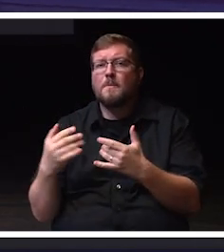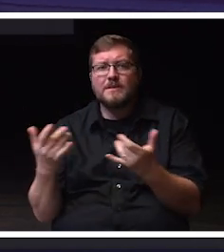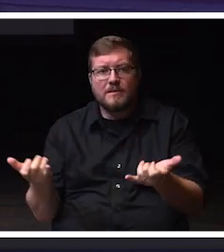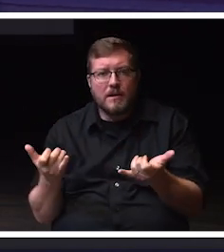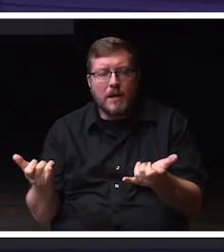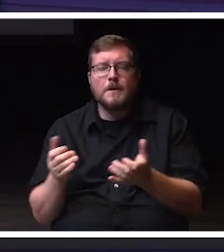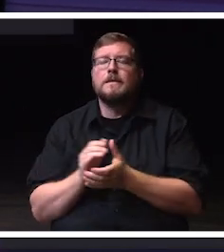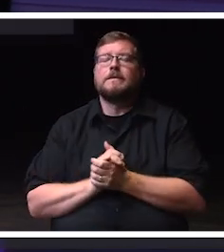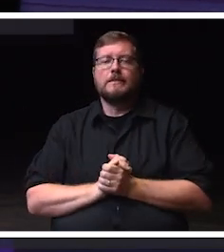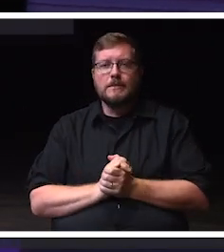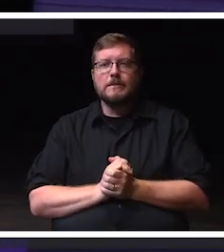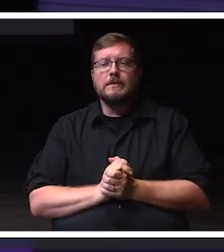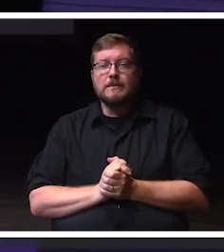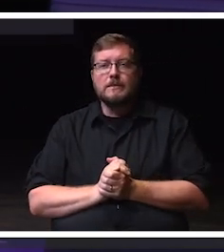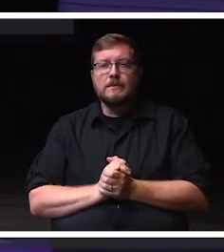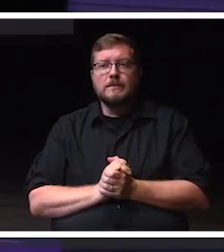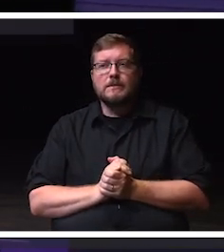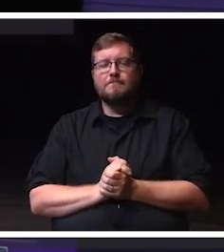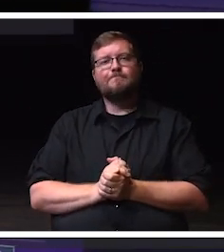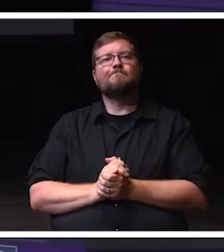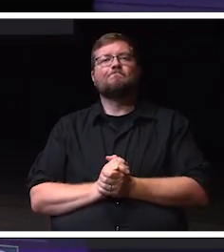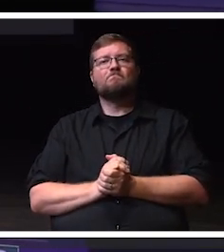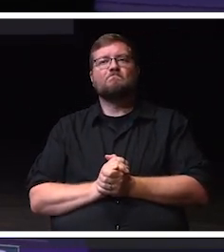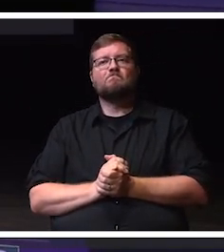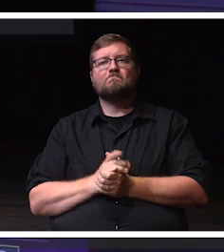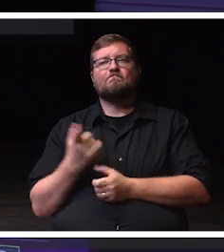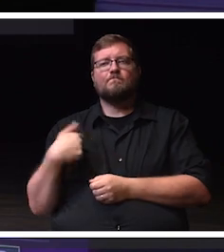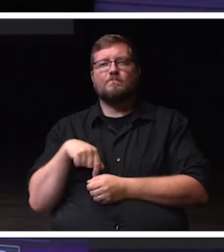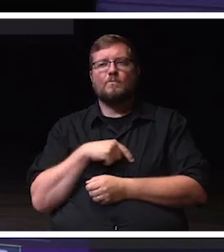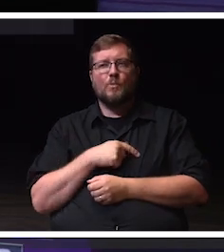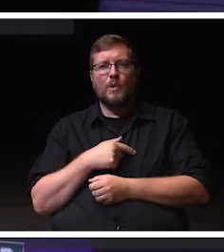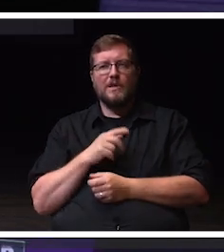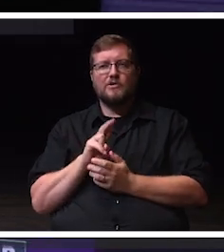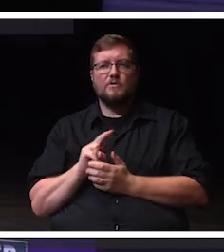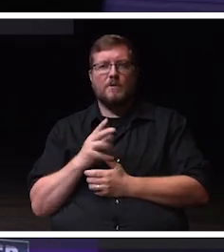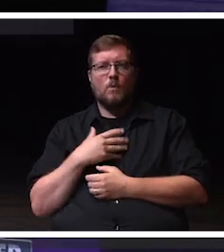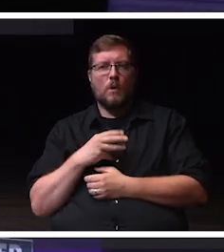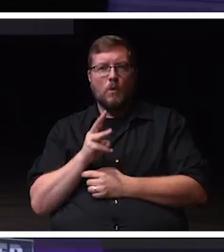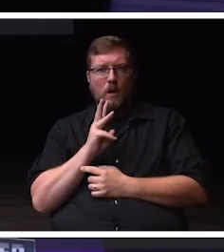As a university, we inspire, we engage,